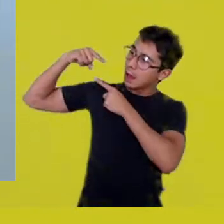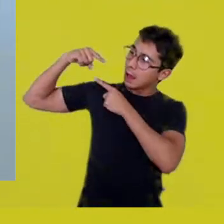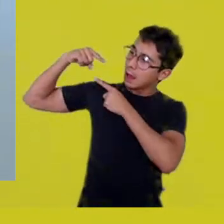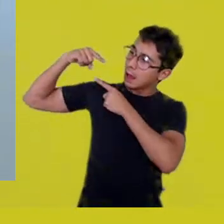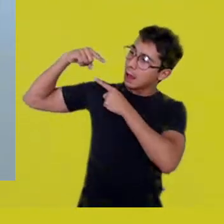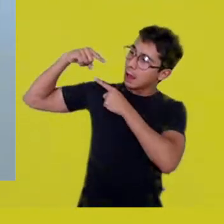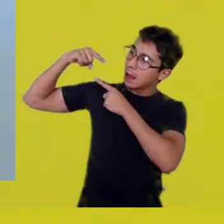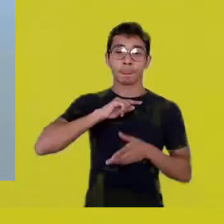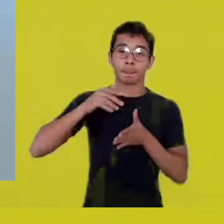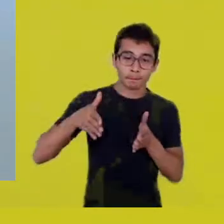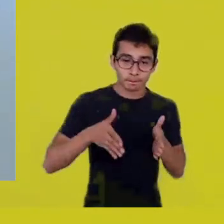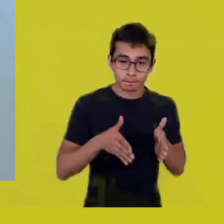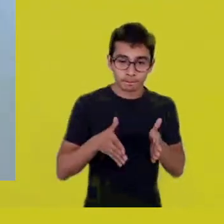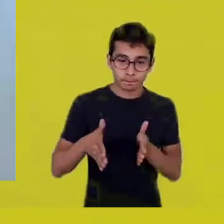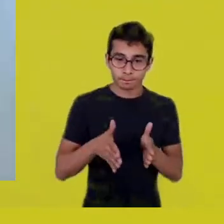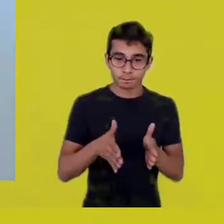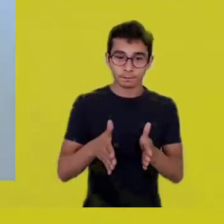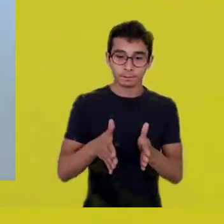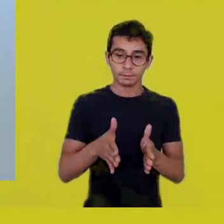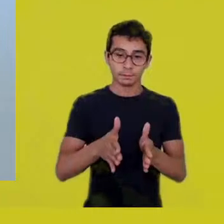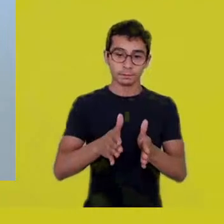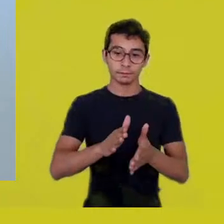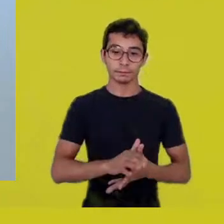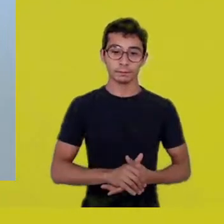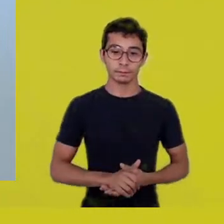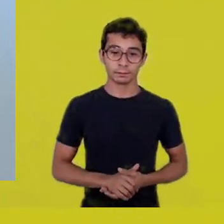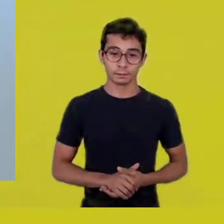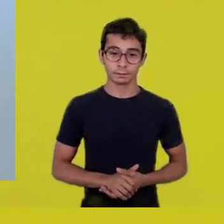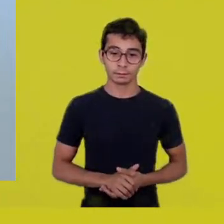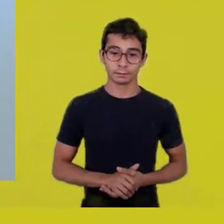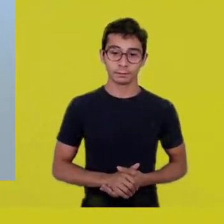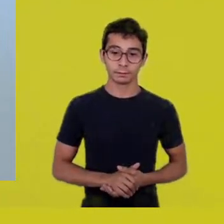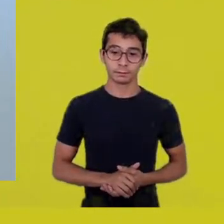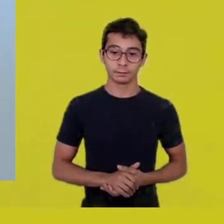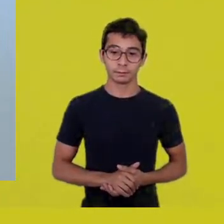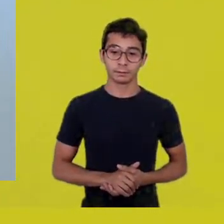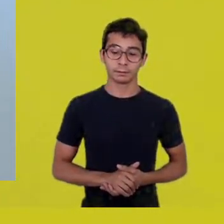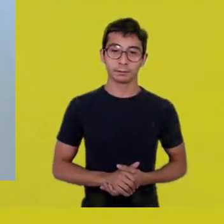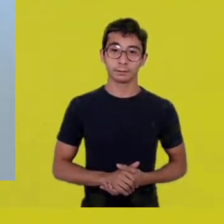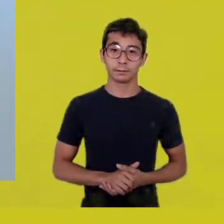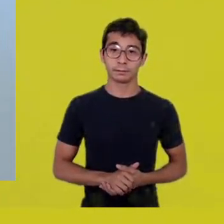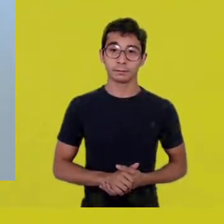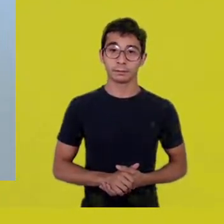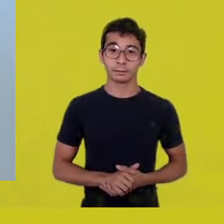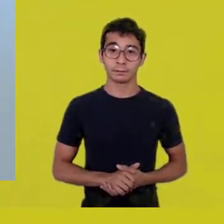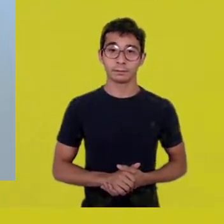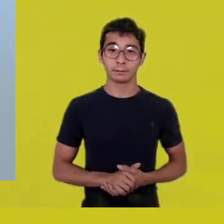with motherly generosity,